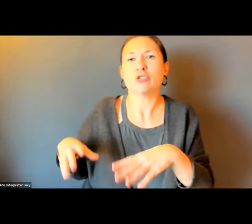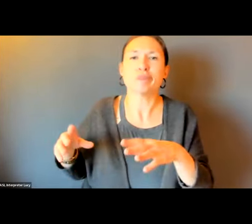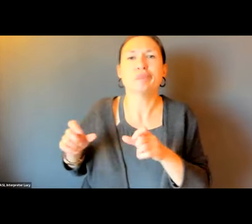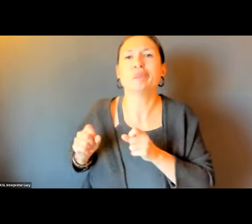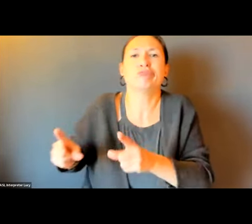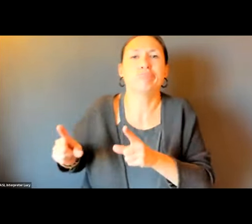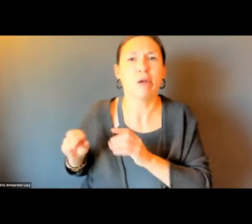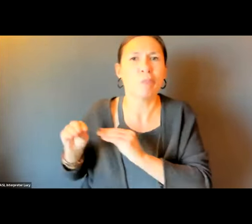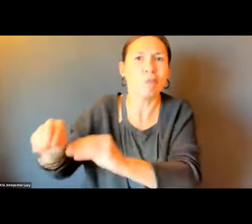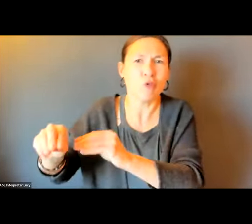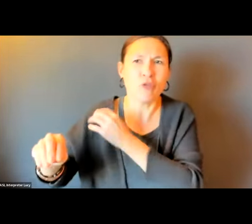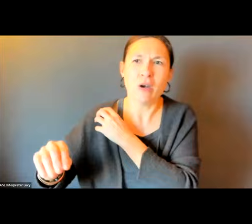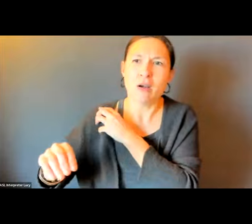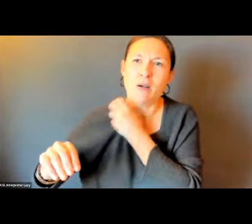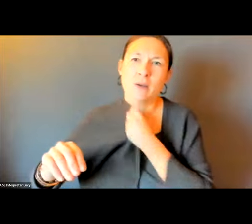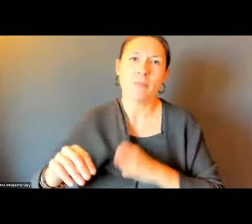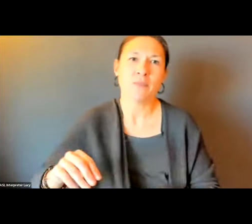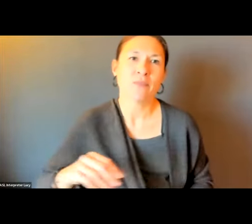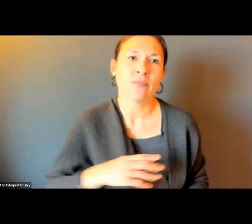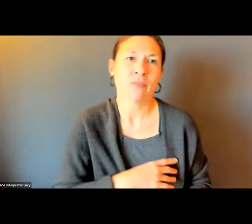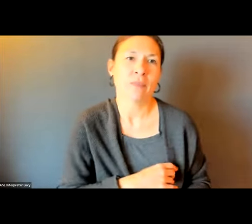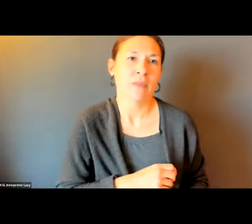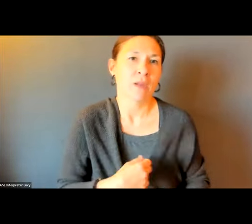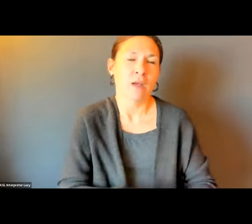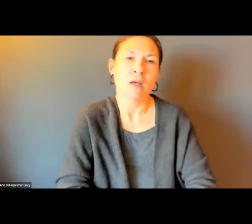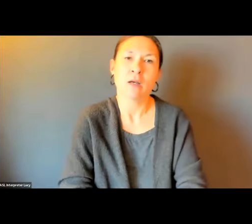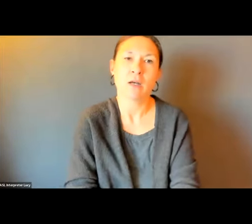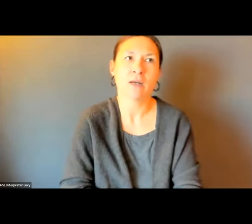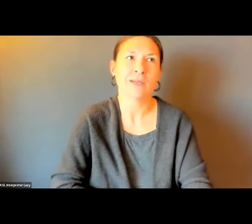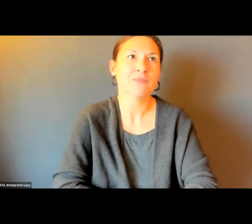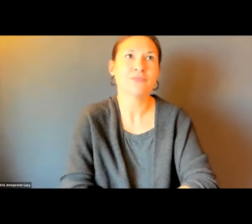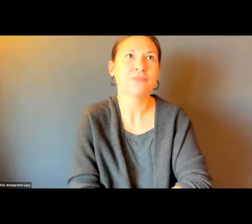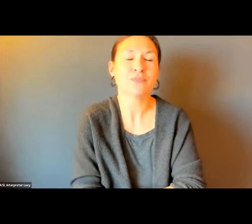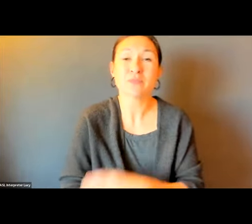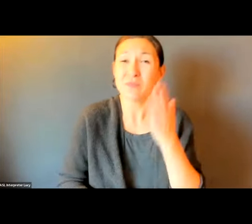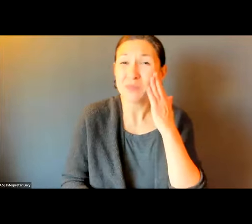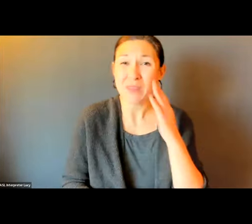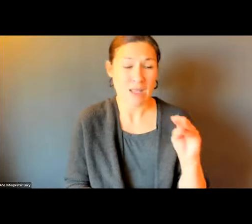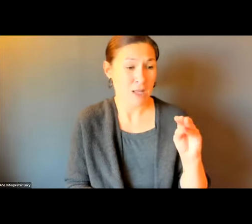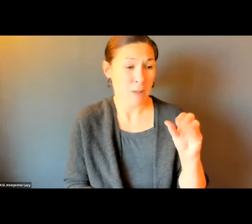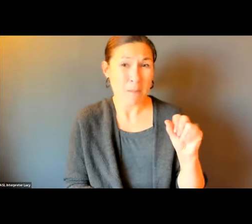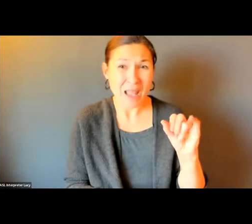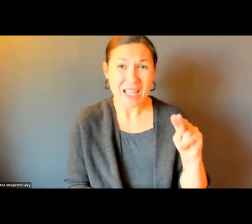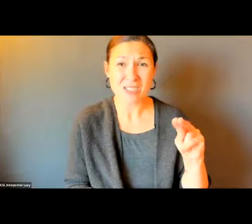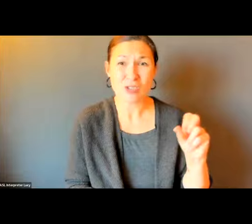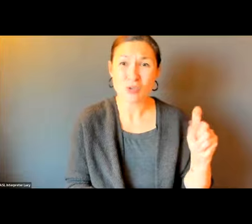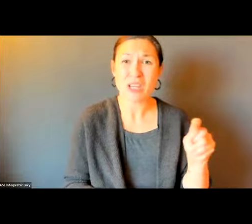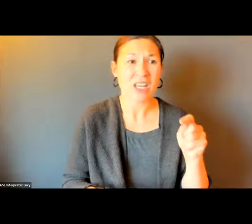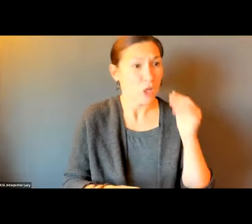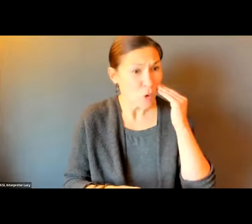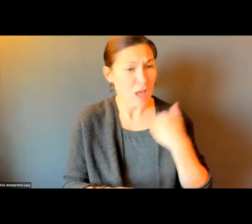I DON'T UNDERSTAND. MAYBE SOMEONE IN THE OFFICE --